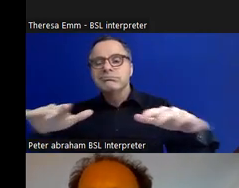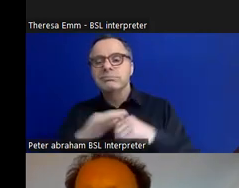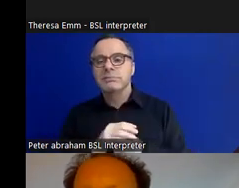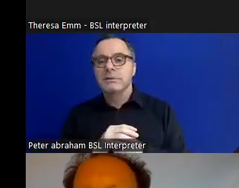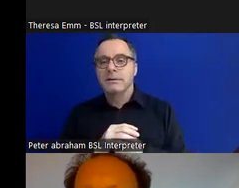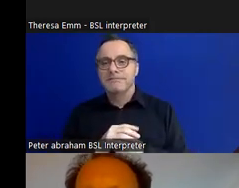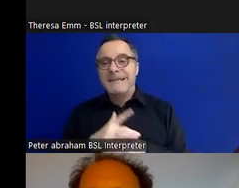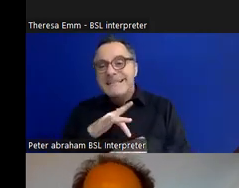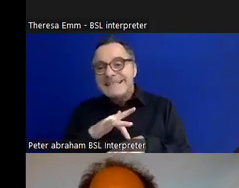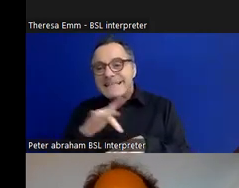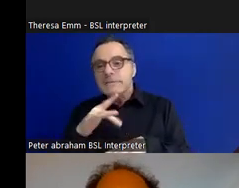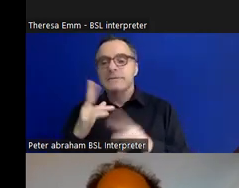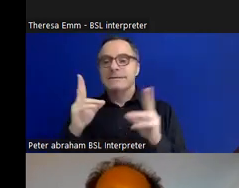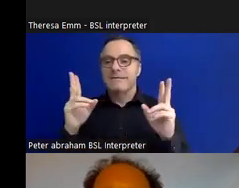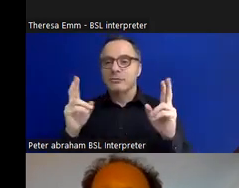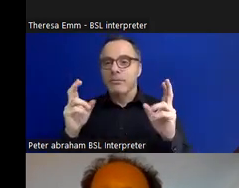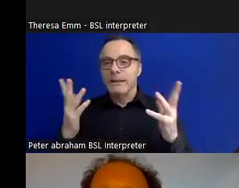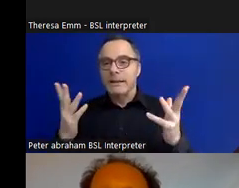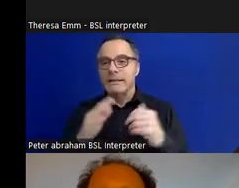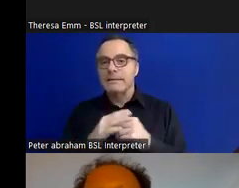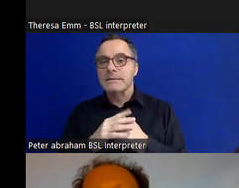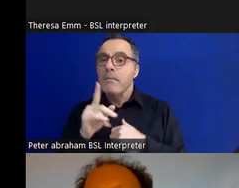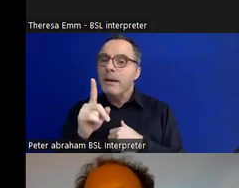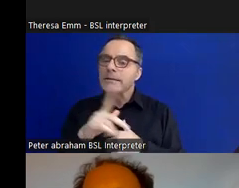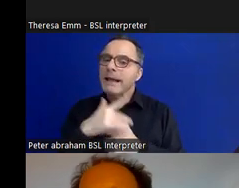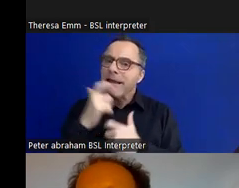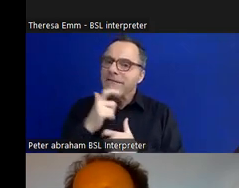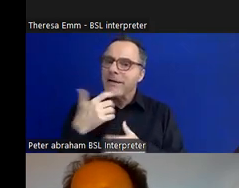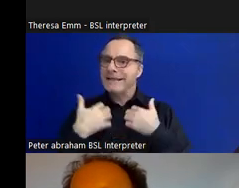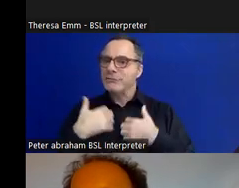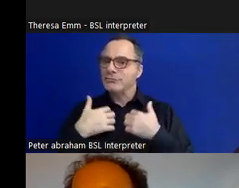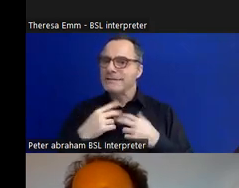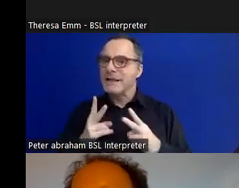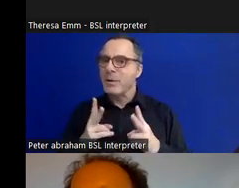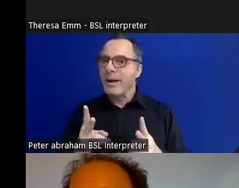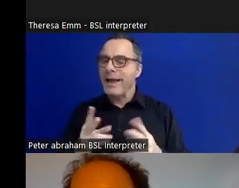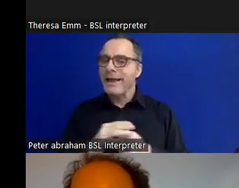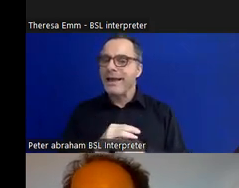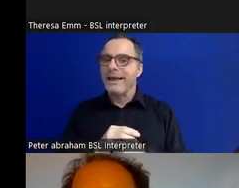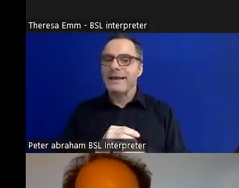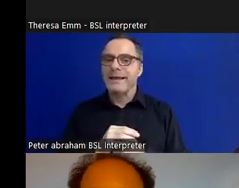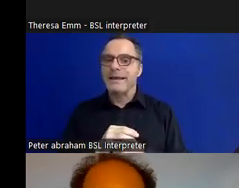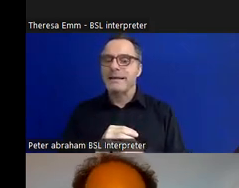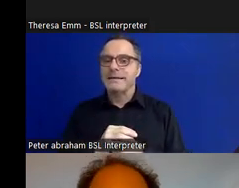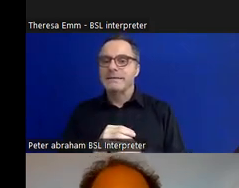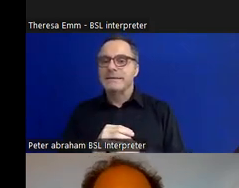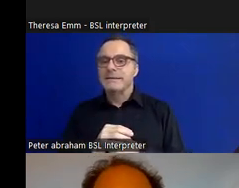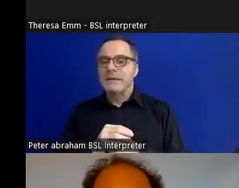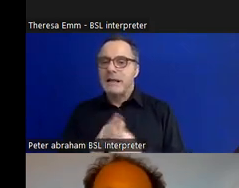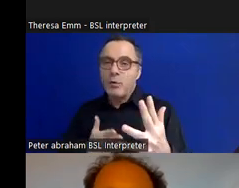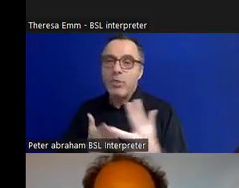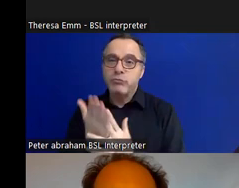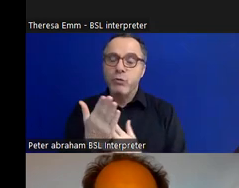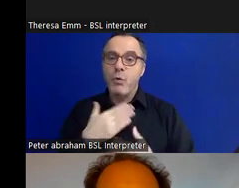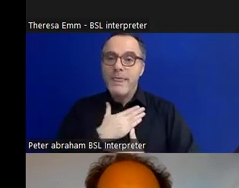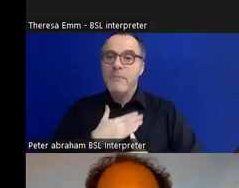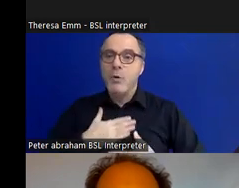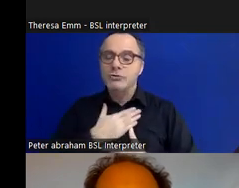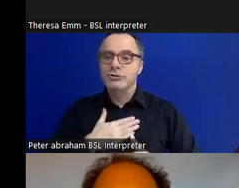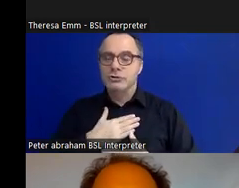in more funny [or] interesting ways that cut through emotionally with people as well. So,